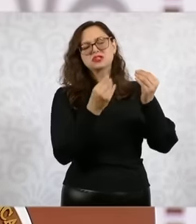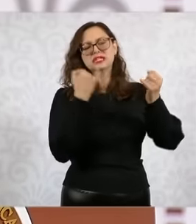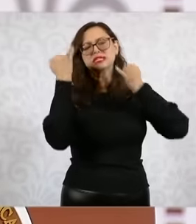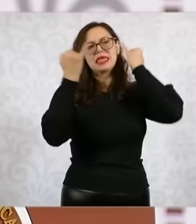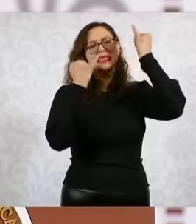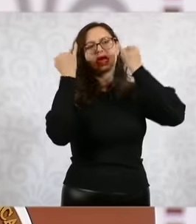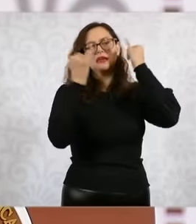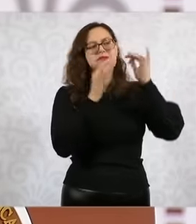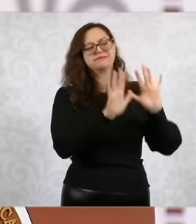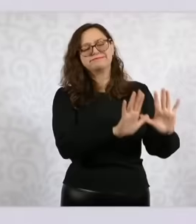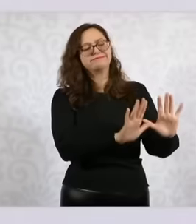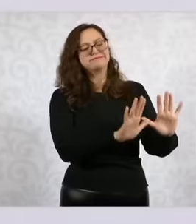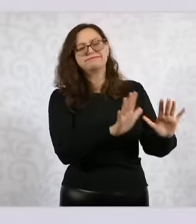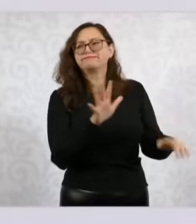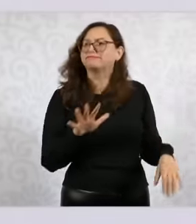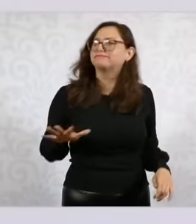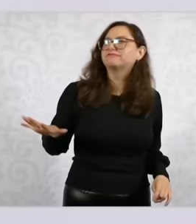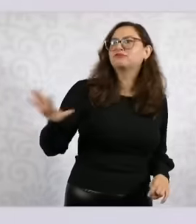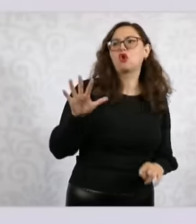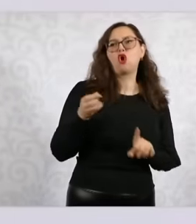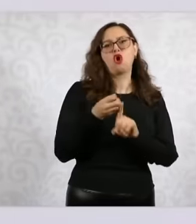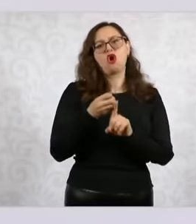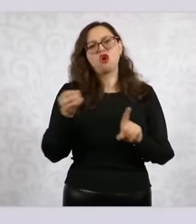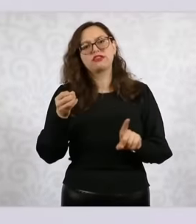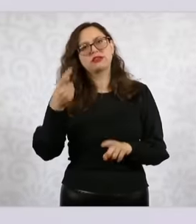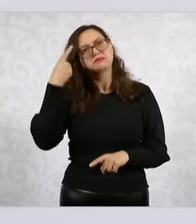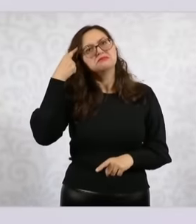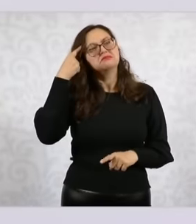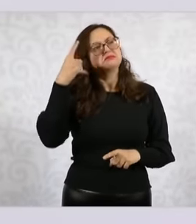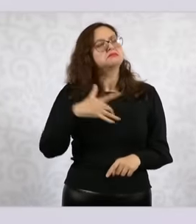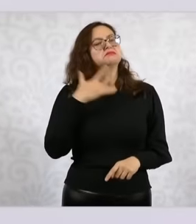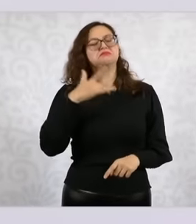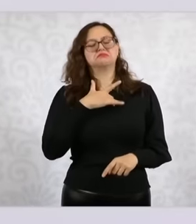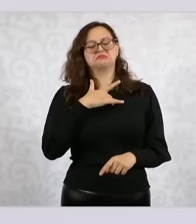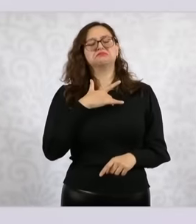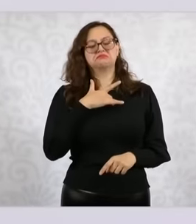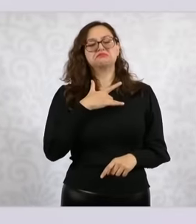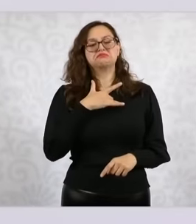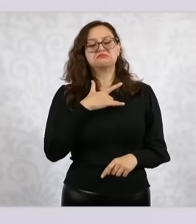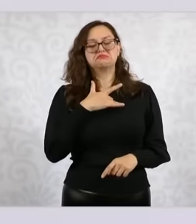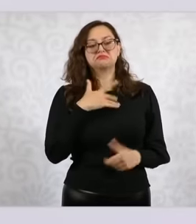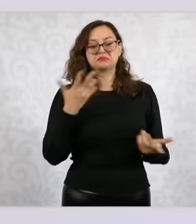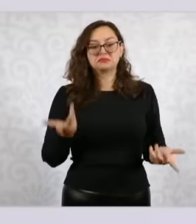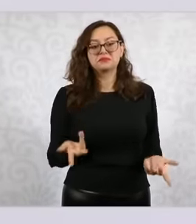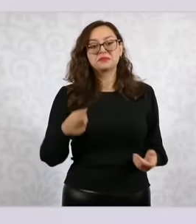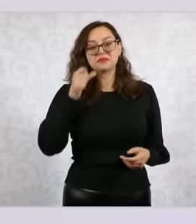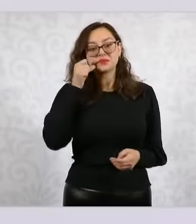very large awareness organization among the people of Mexico, yesterday the truth was very beautiful